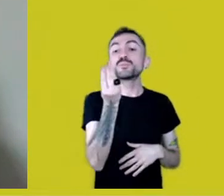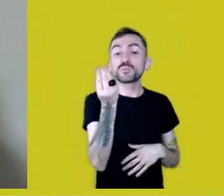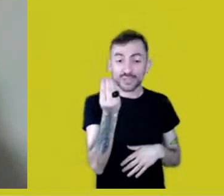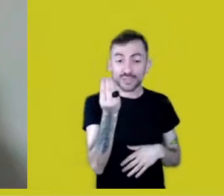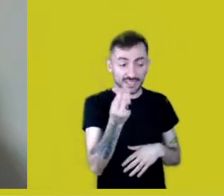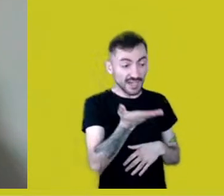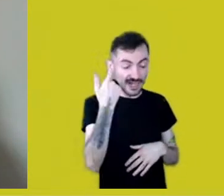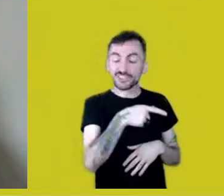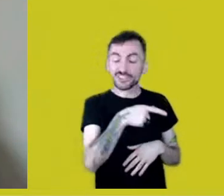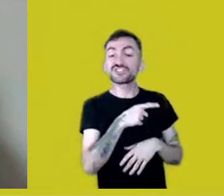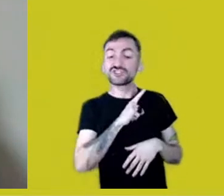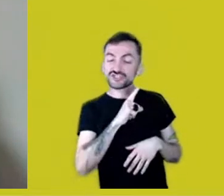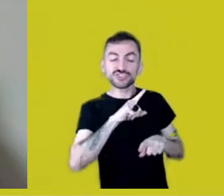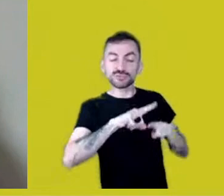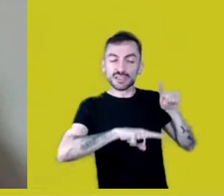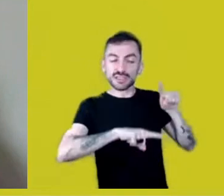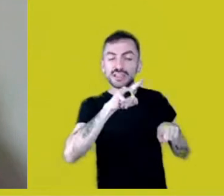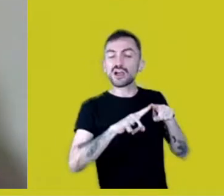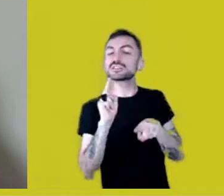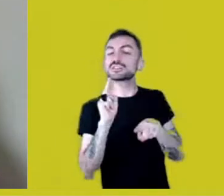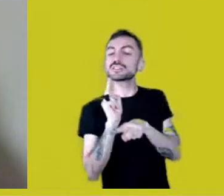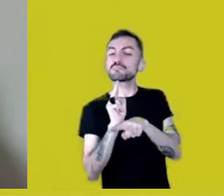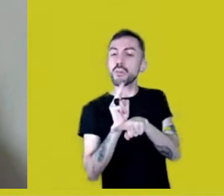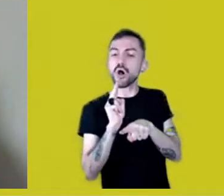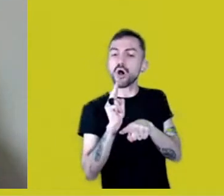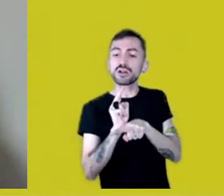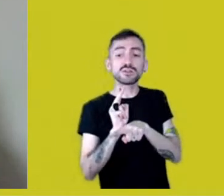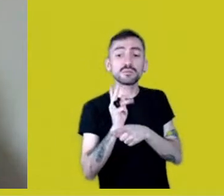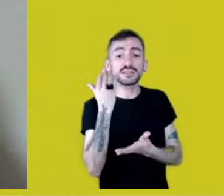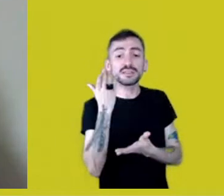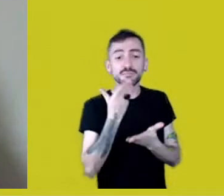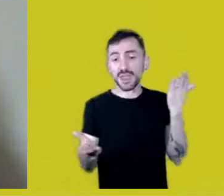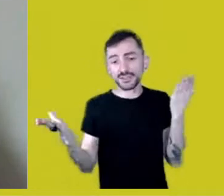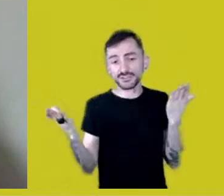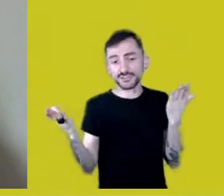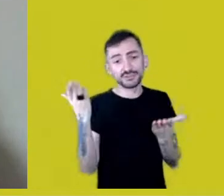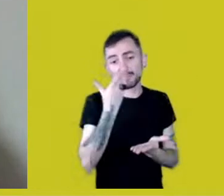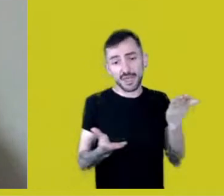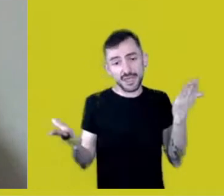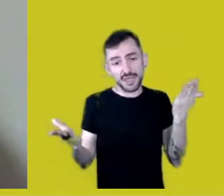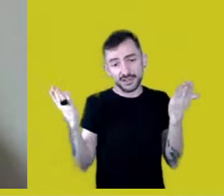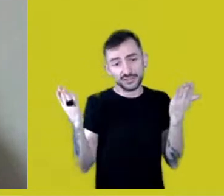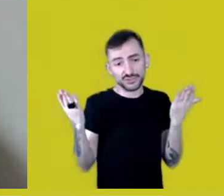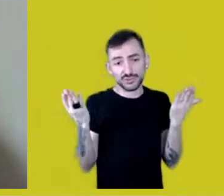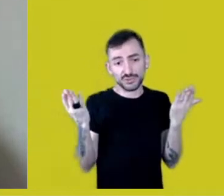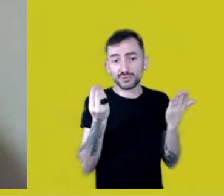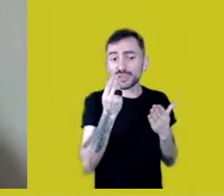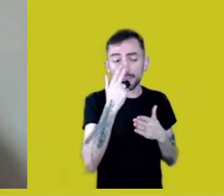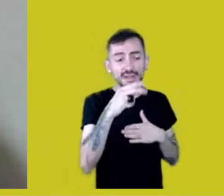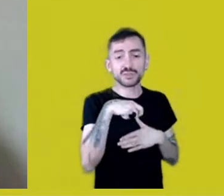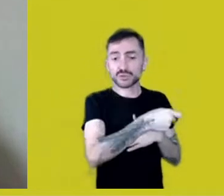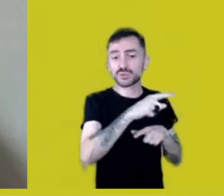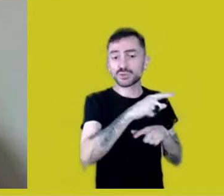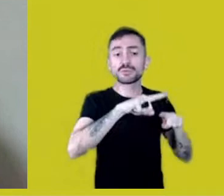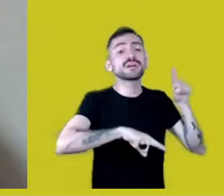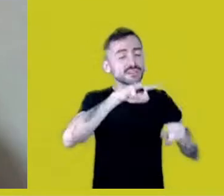their immaterial, symbolic and spiritual power.